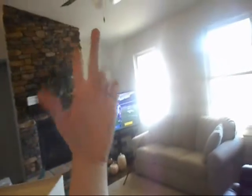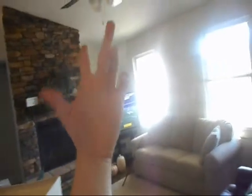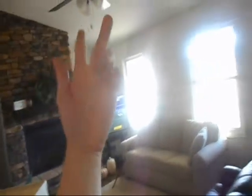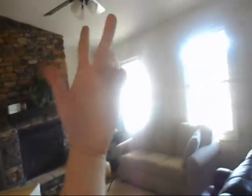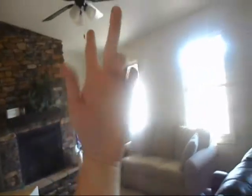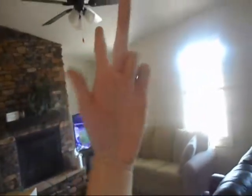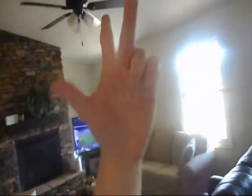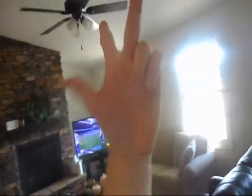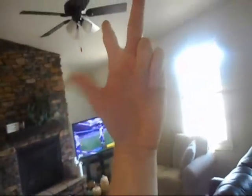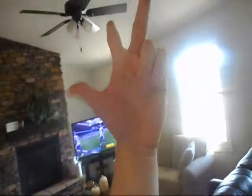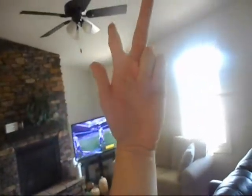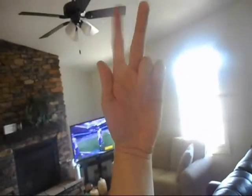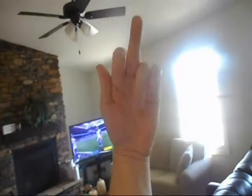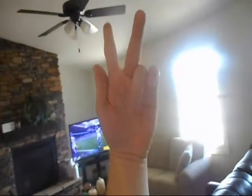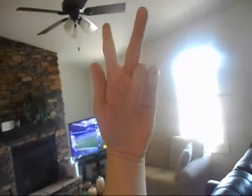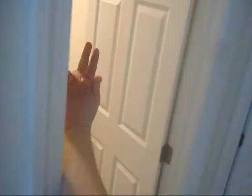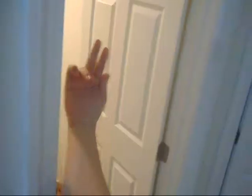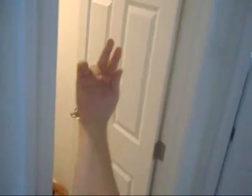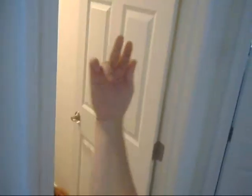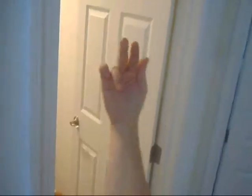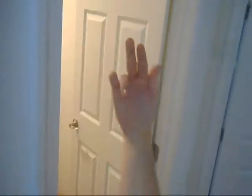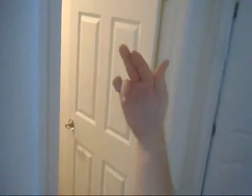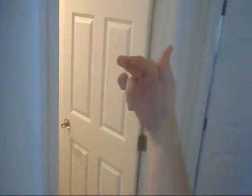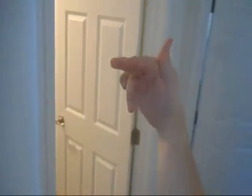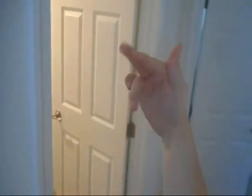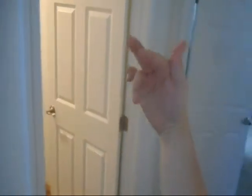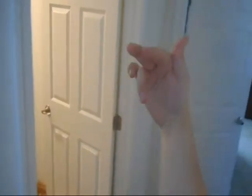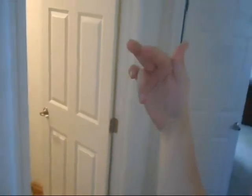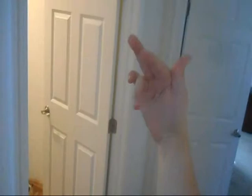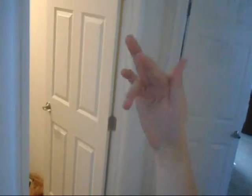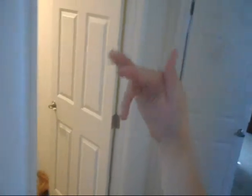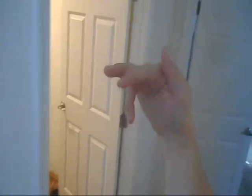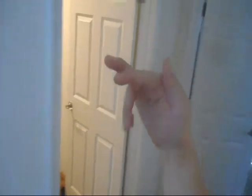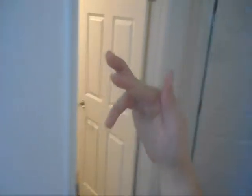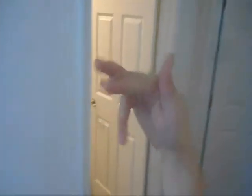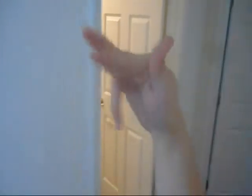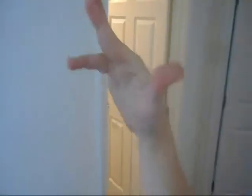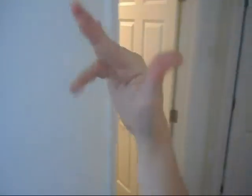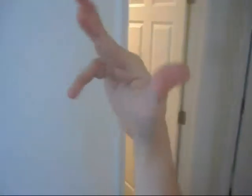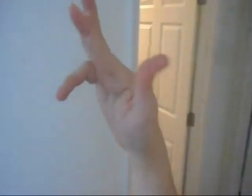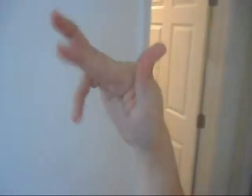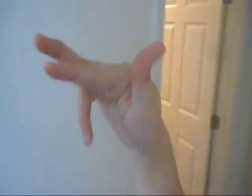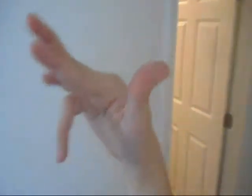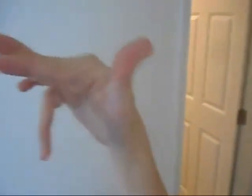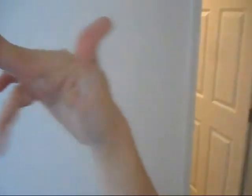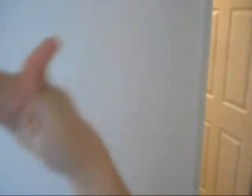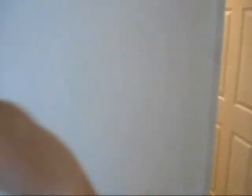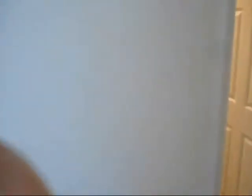Who Could it Be This Time? Well Hey, If it Isn't Cedric. (Cedric): Hi.